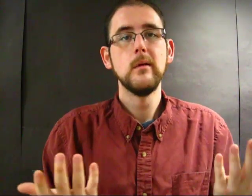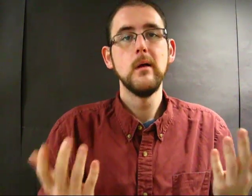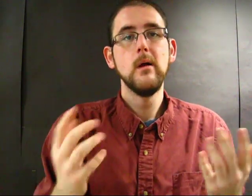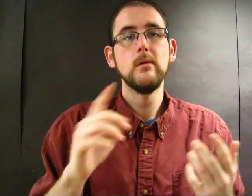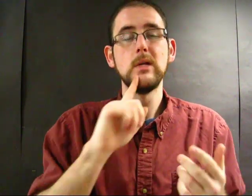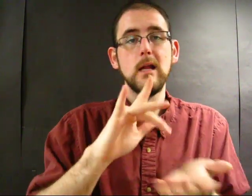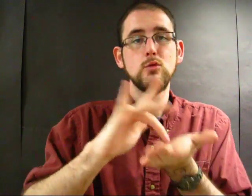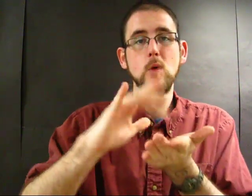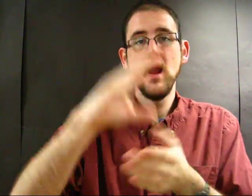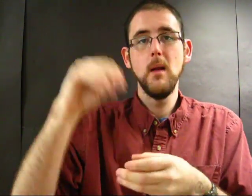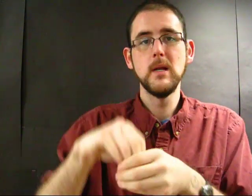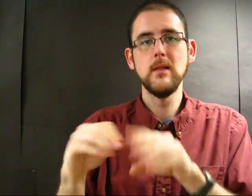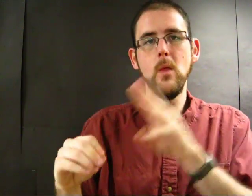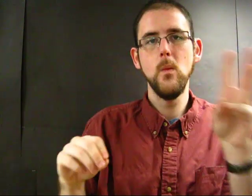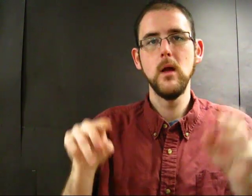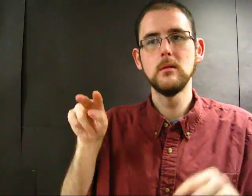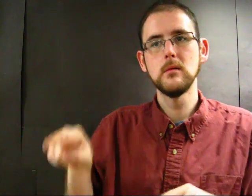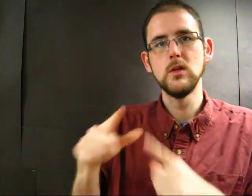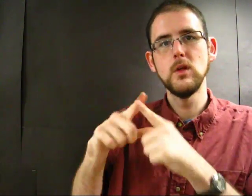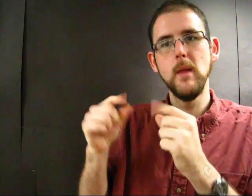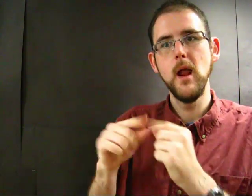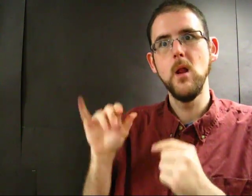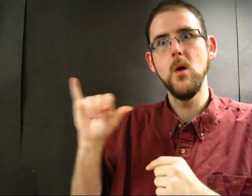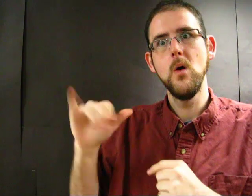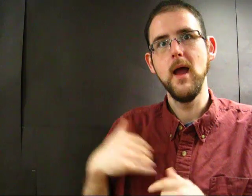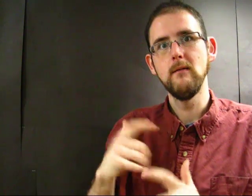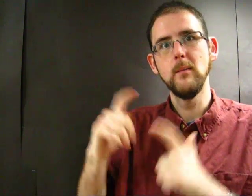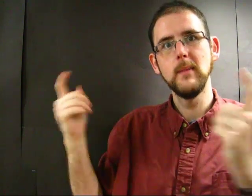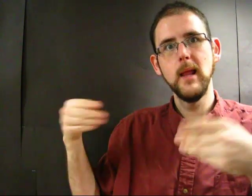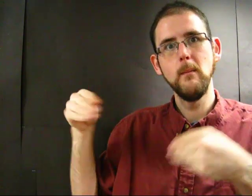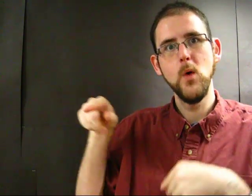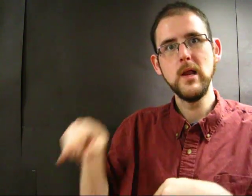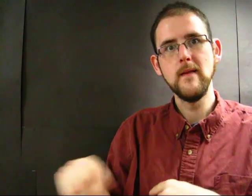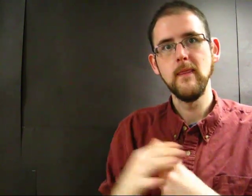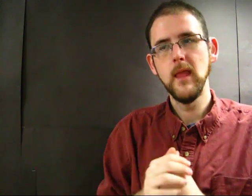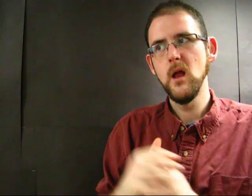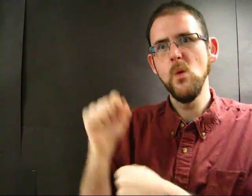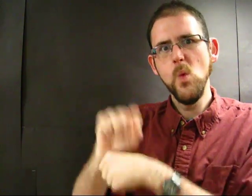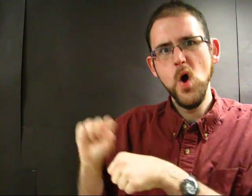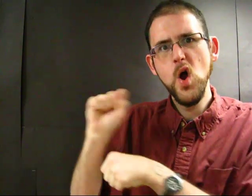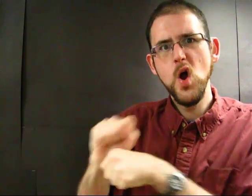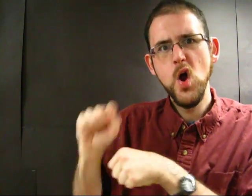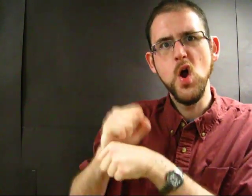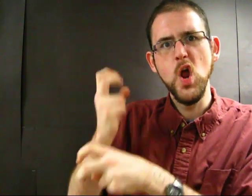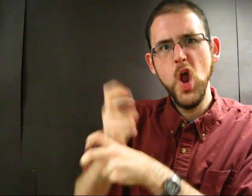And pharmaceutical companies in the West saw a good market in Japan because of their working culture --